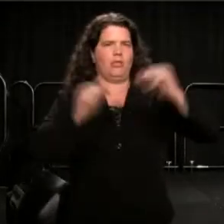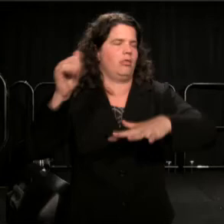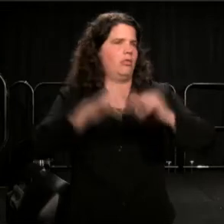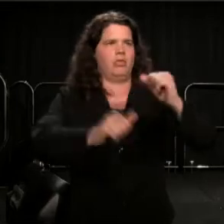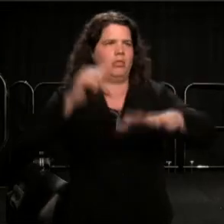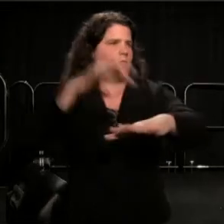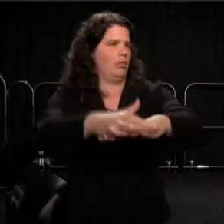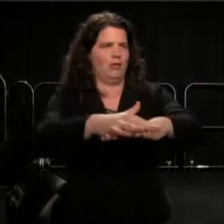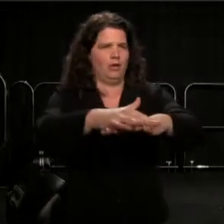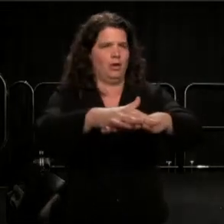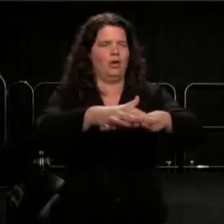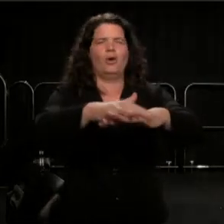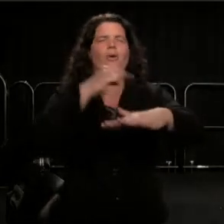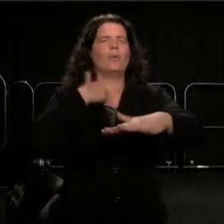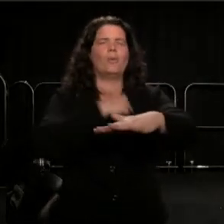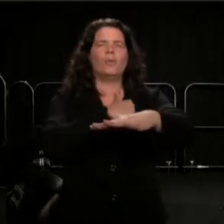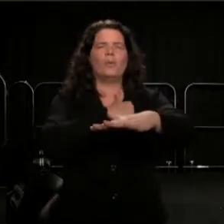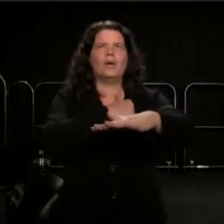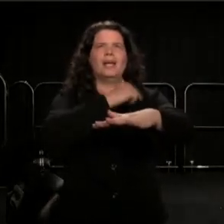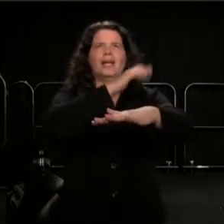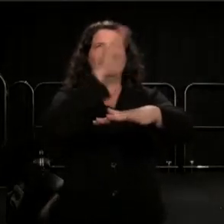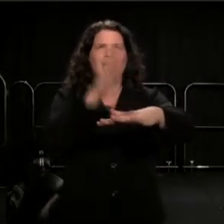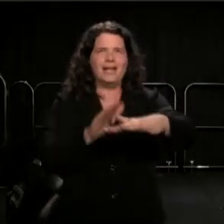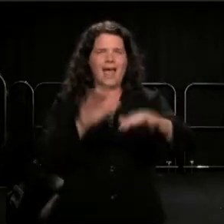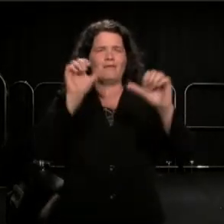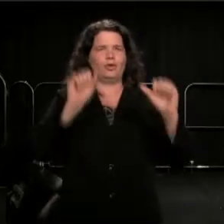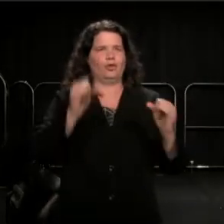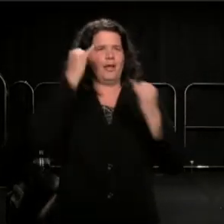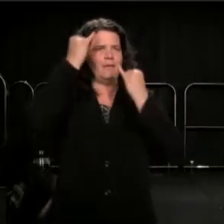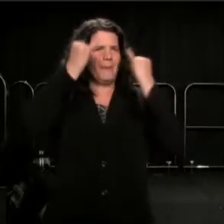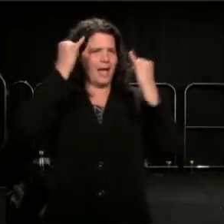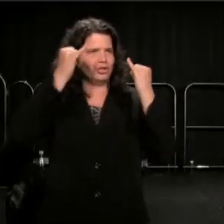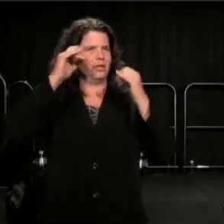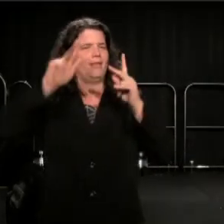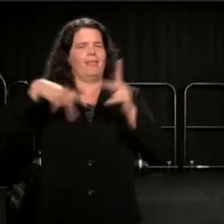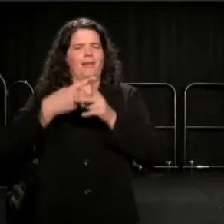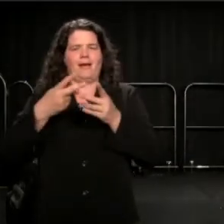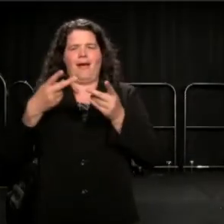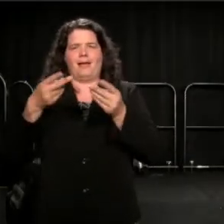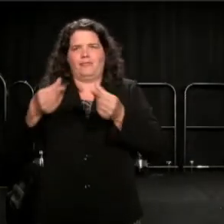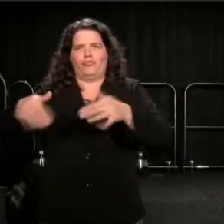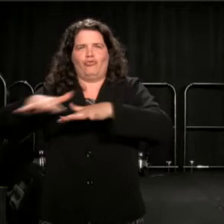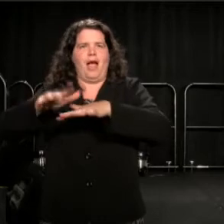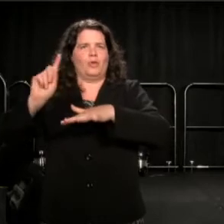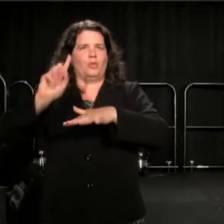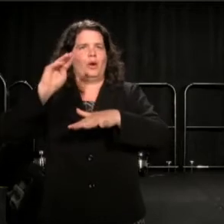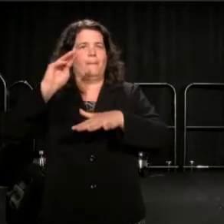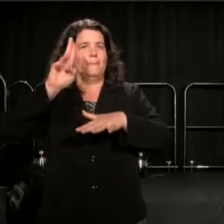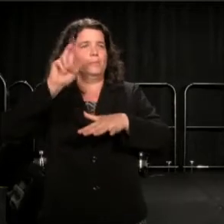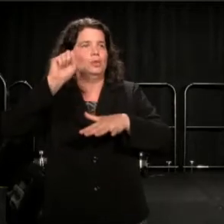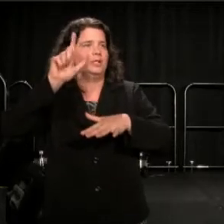of the ground on which Muslims stand. We would not have imagined that, 20 years ago.